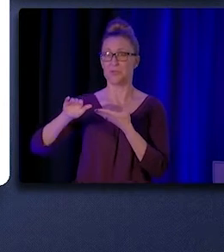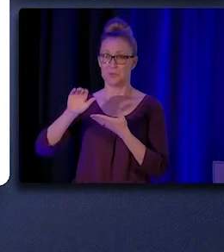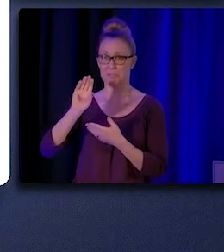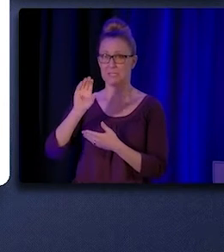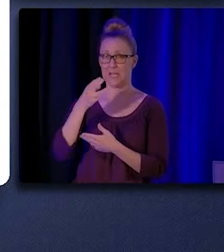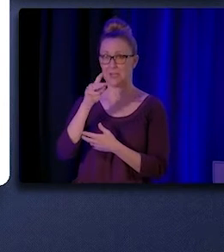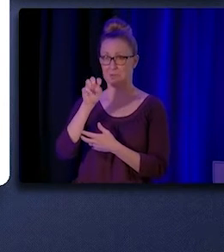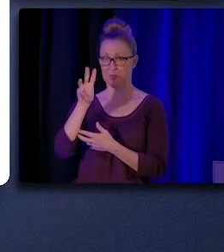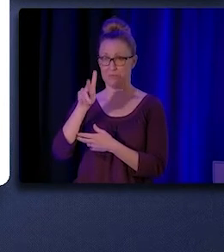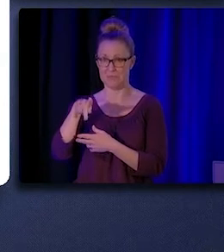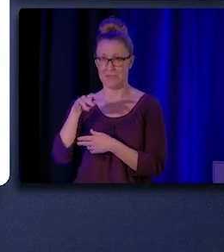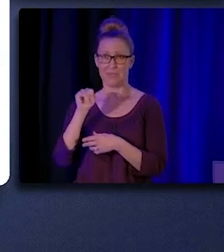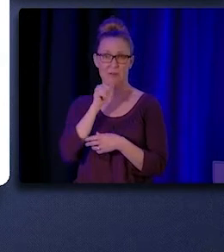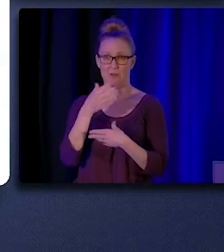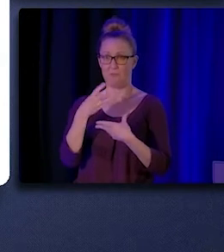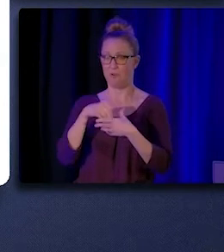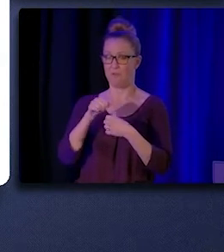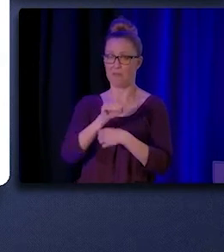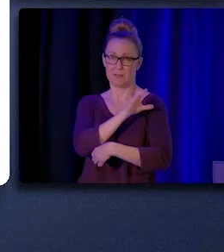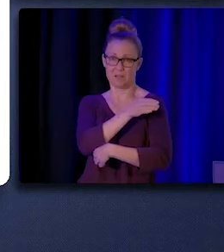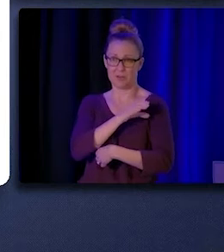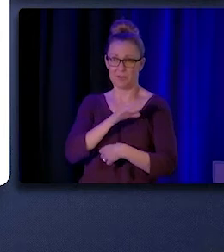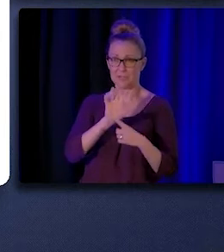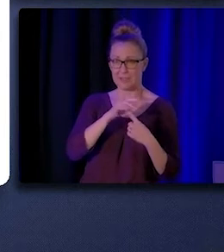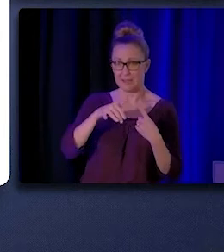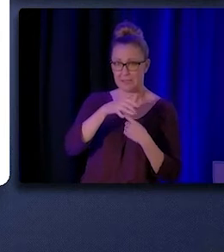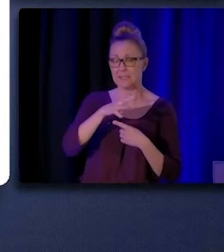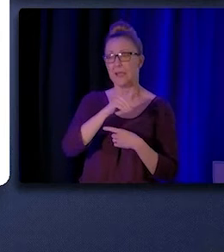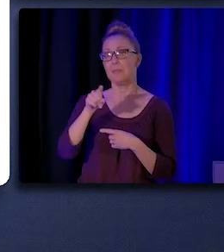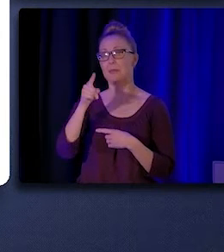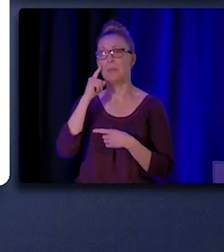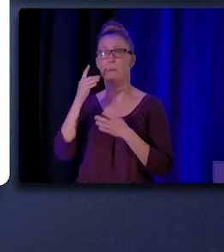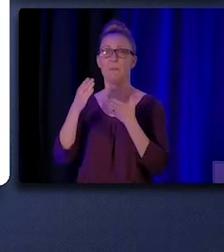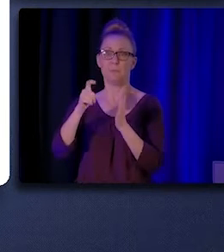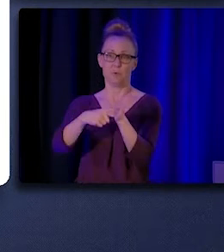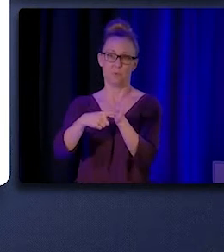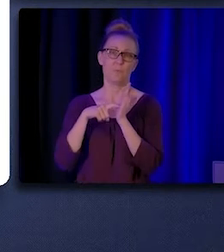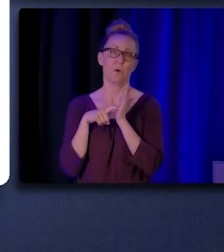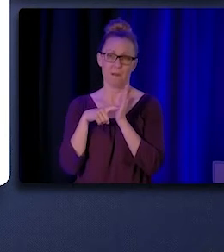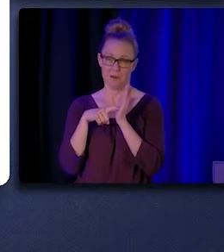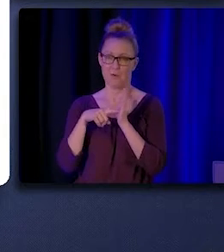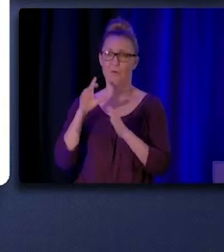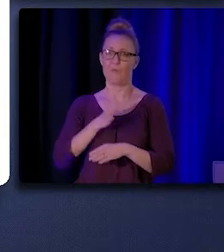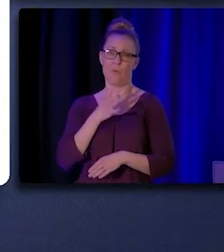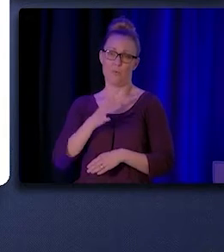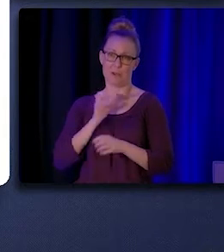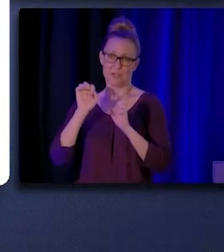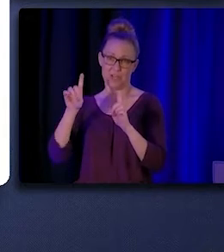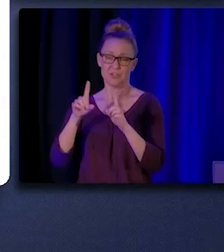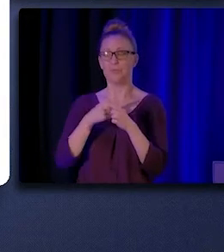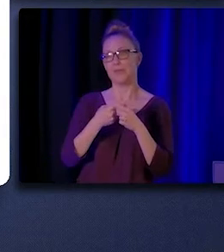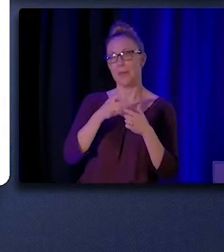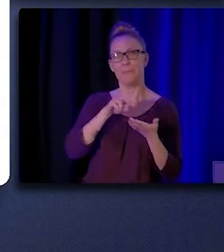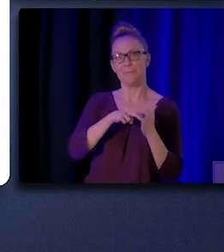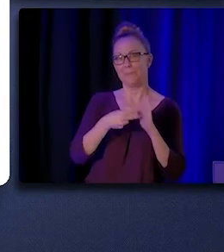and that the SPA could potentially require formal CHW/P education, which could create barriers for authentic CHW/Ps.